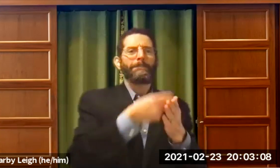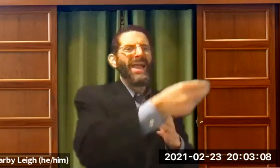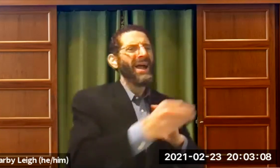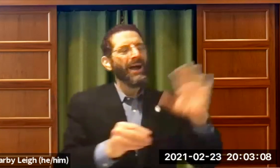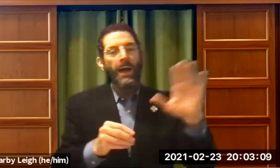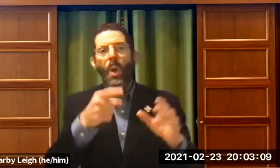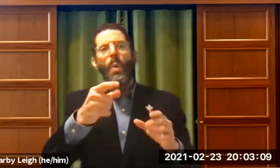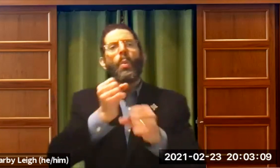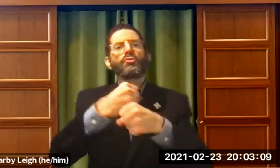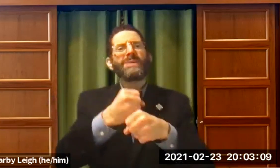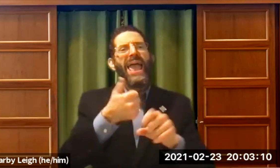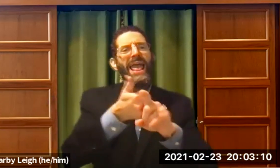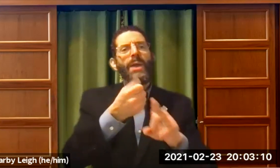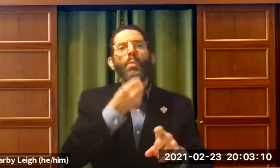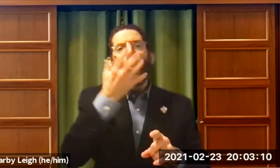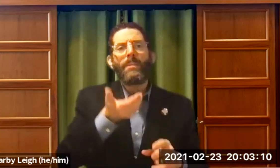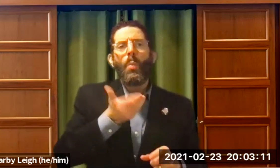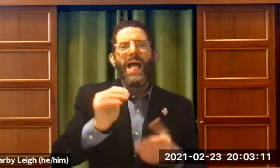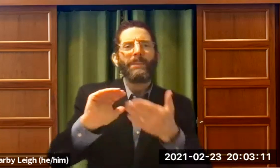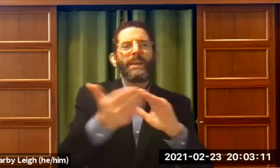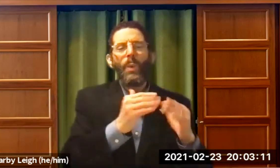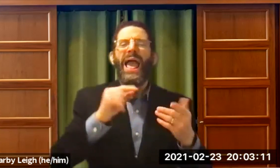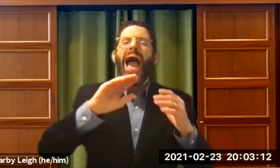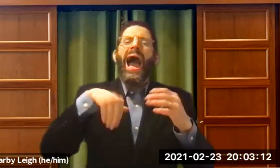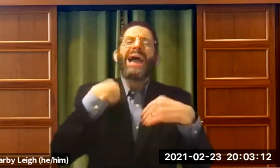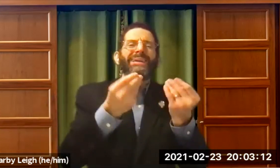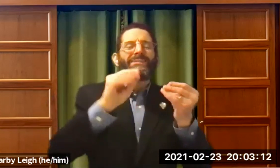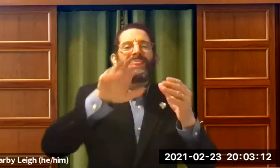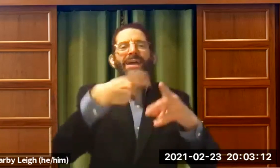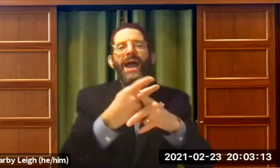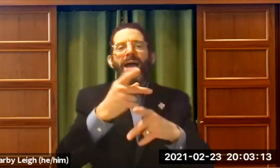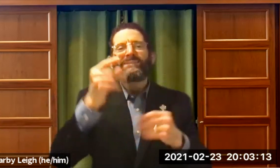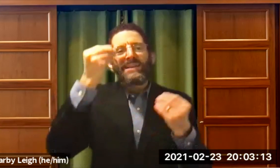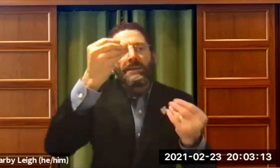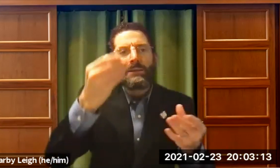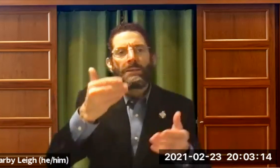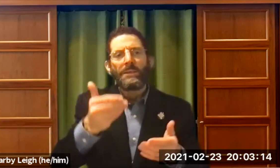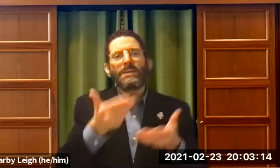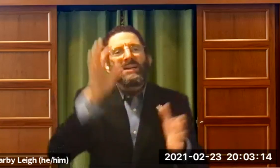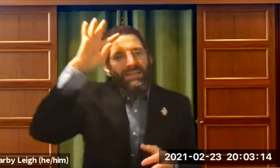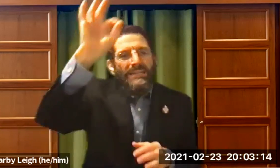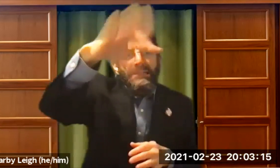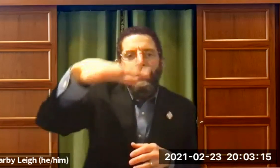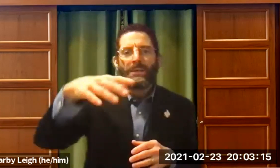They're ready to be involved. It's just a small cost. But it shows the warm and welcoming kind of a community.